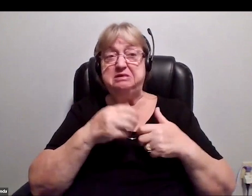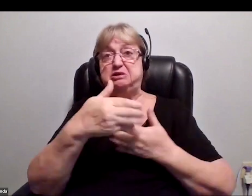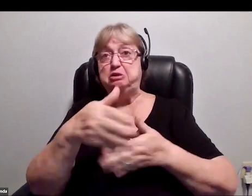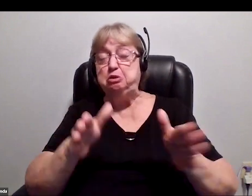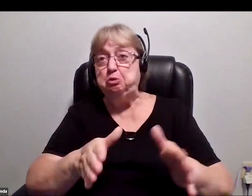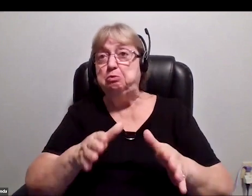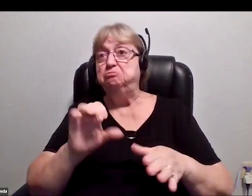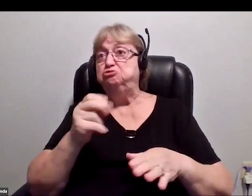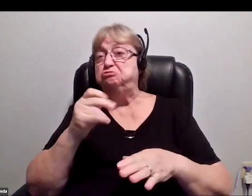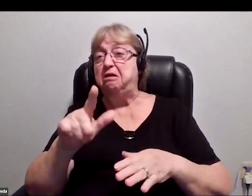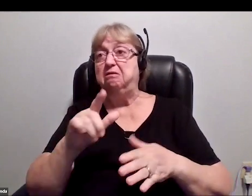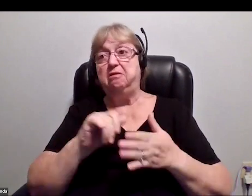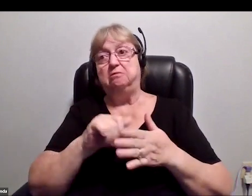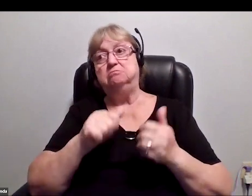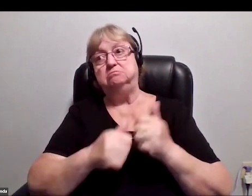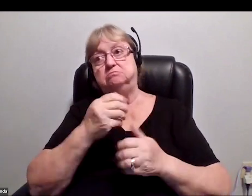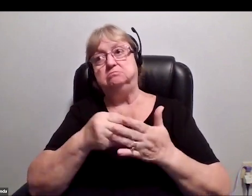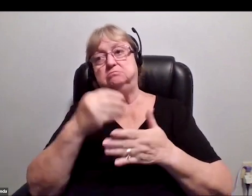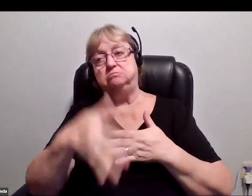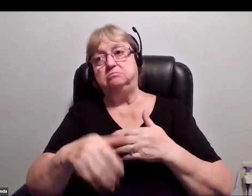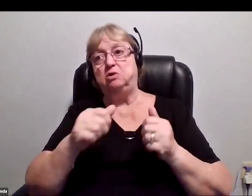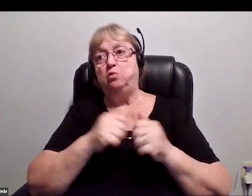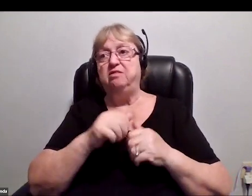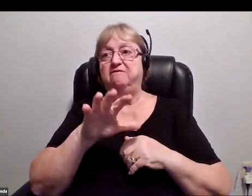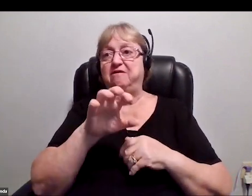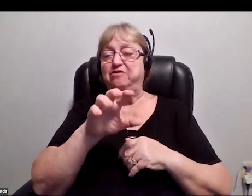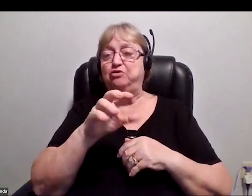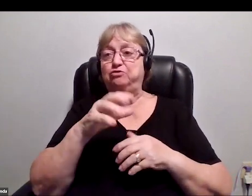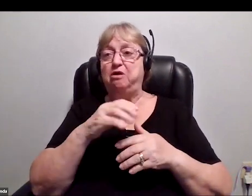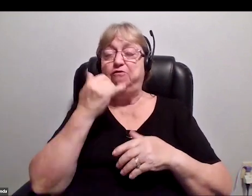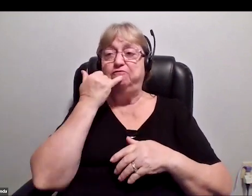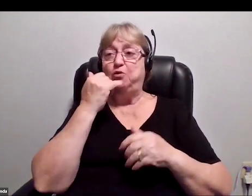were probably the most expensive thing with a $500 phone that we bought at Best Buy.